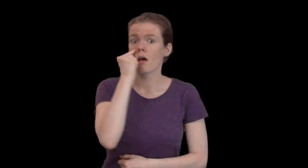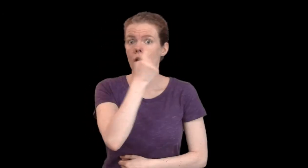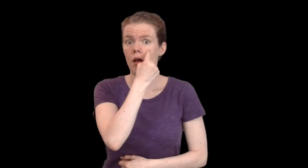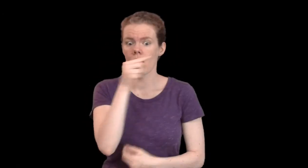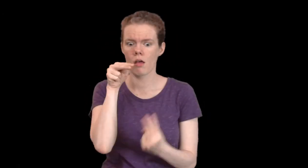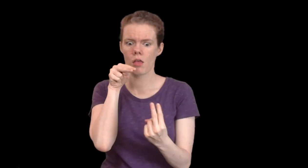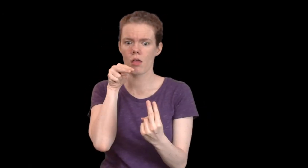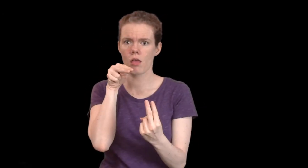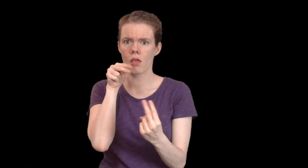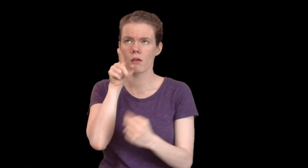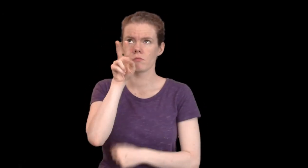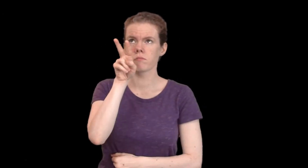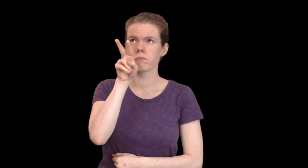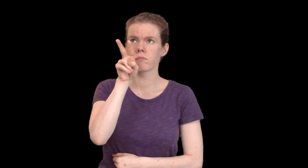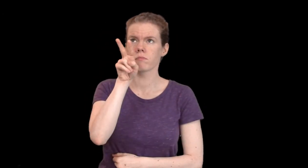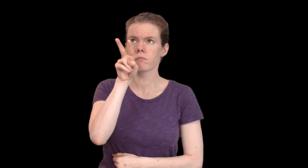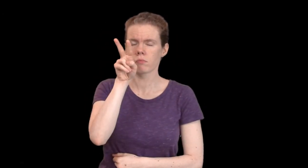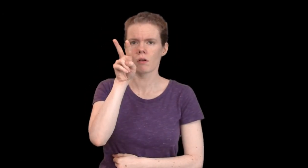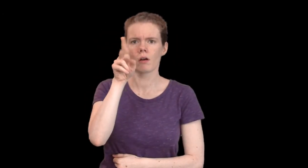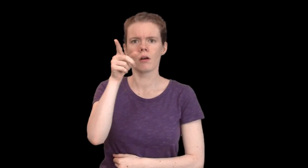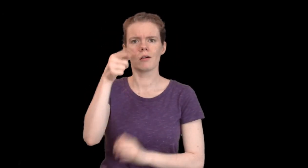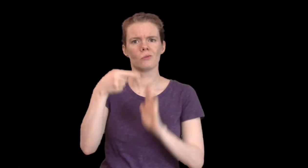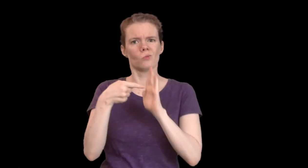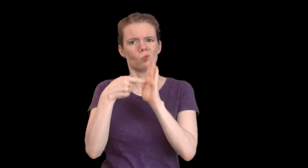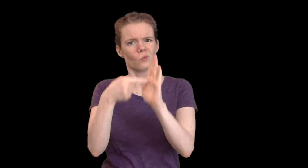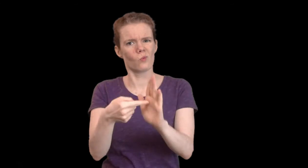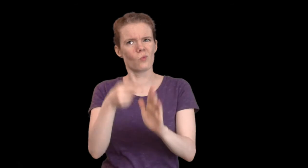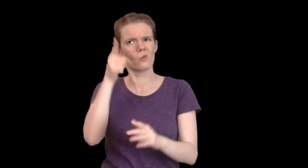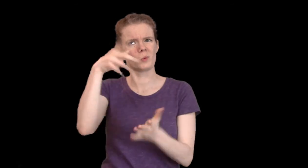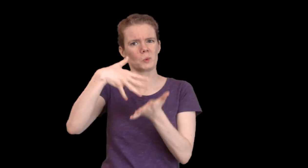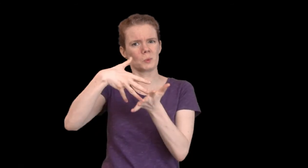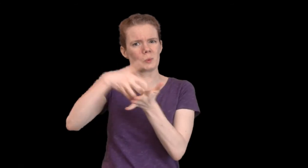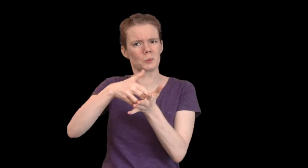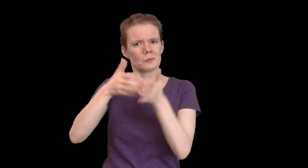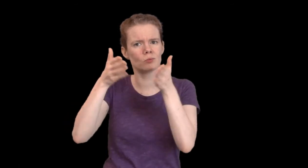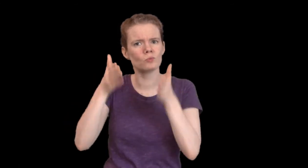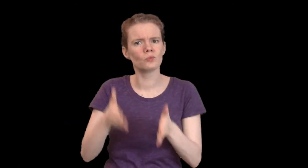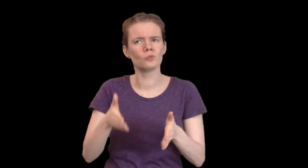Patema's eyes showed her vulnerability to the Director.